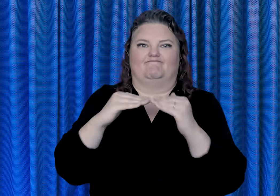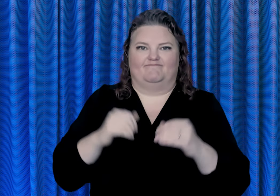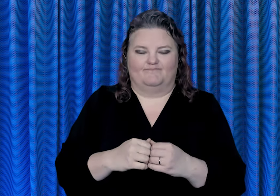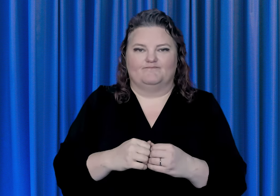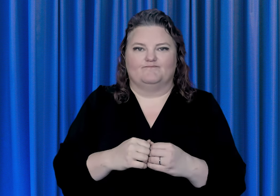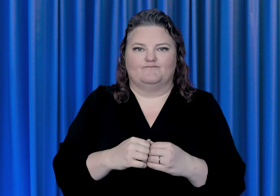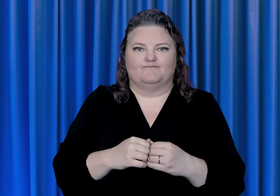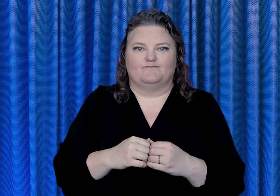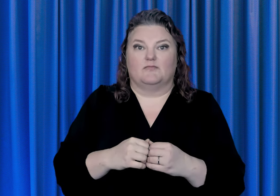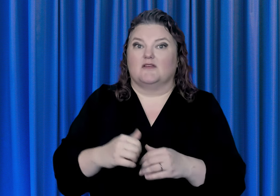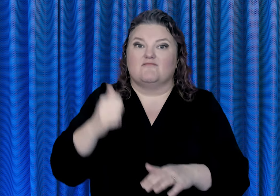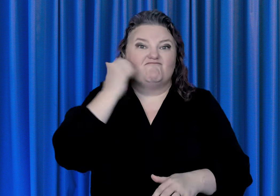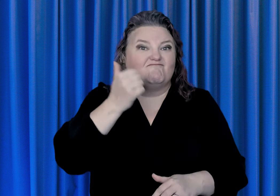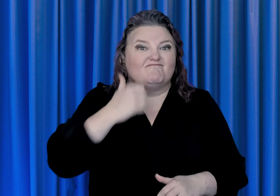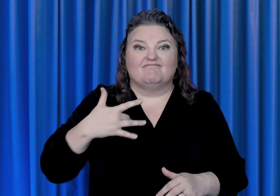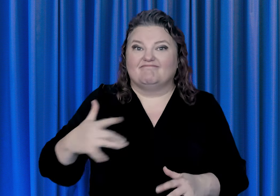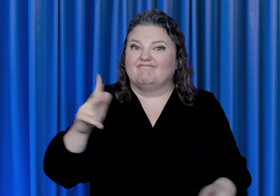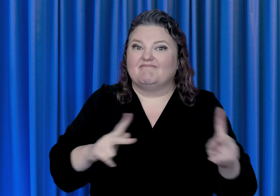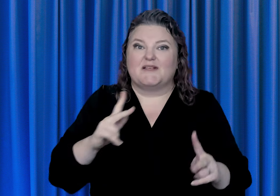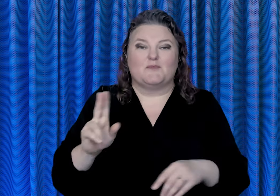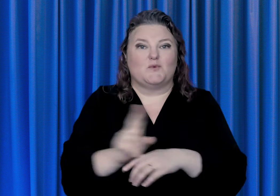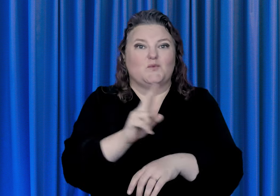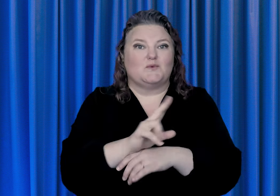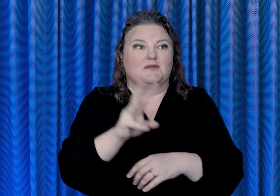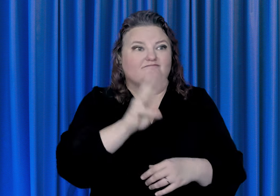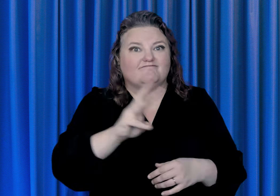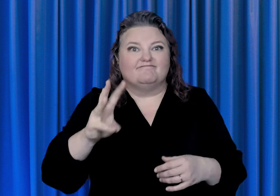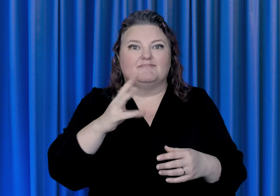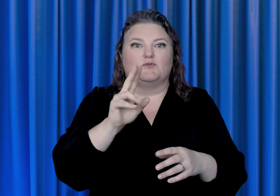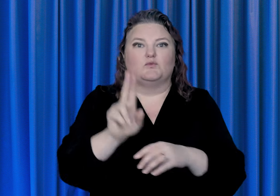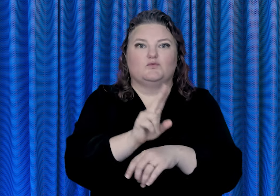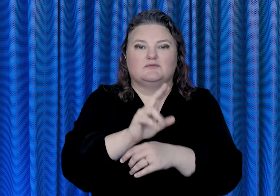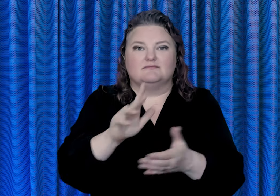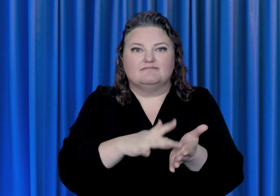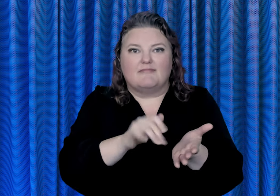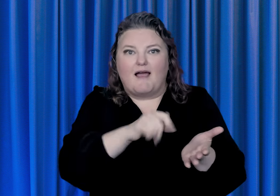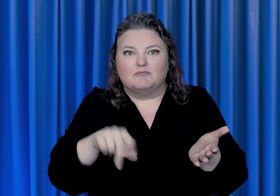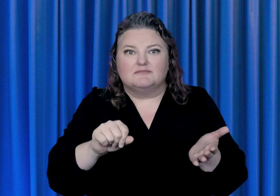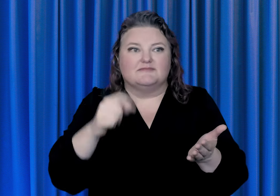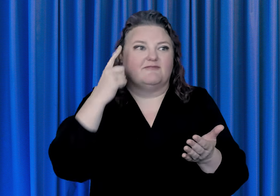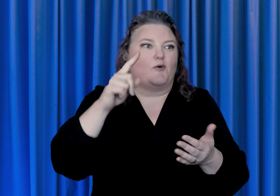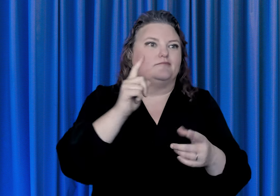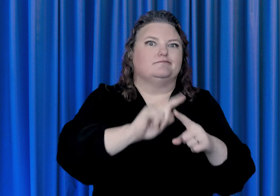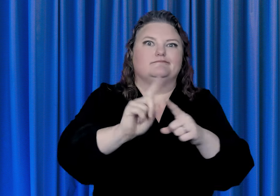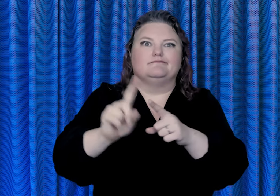people across the country use the web and mobile apps to access public programs and services,